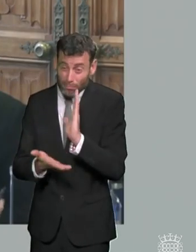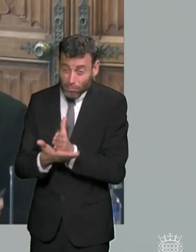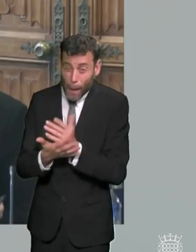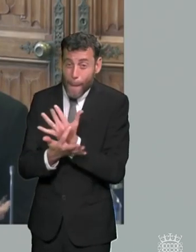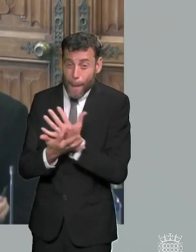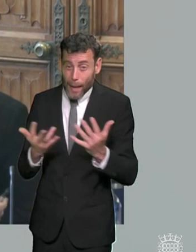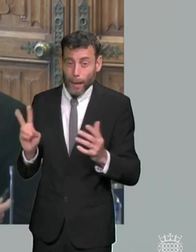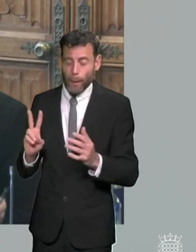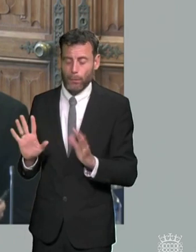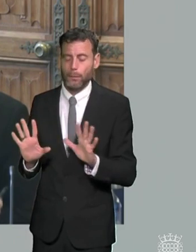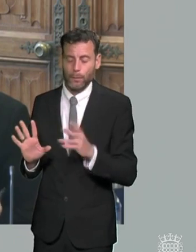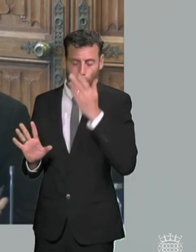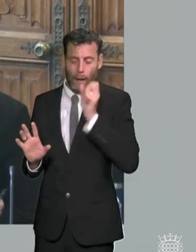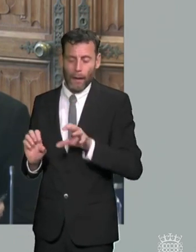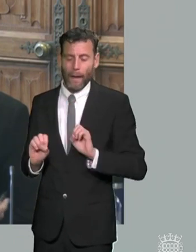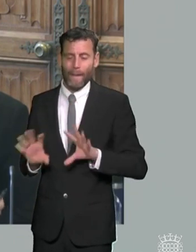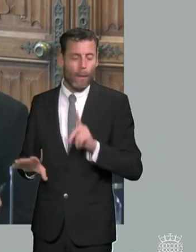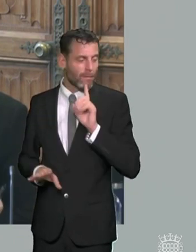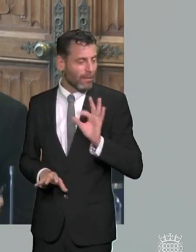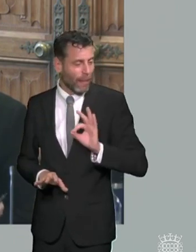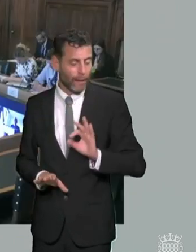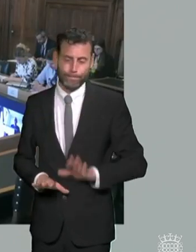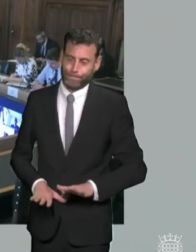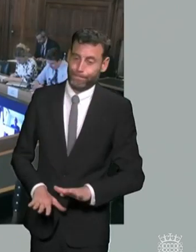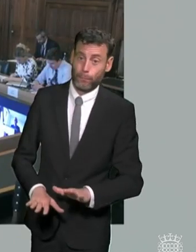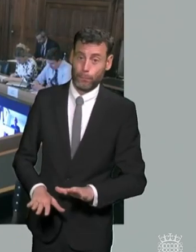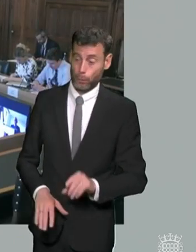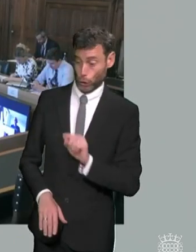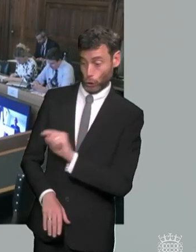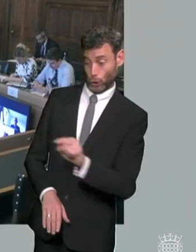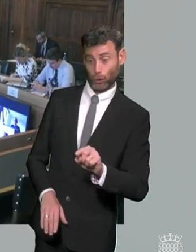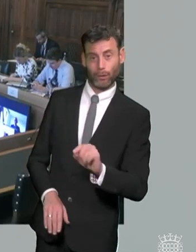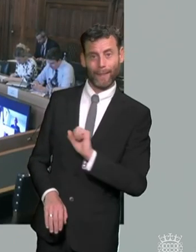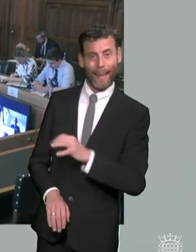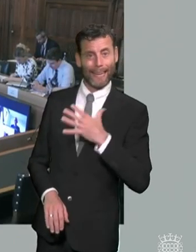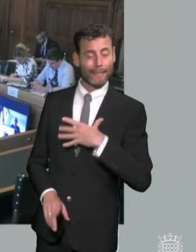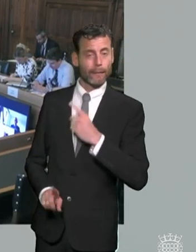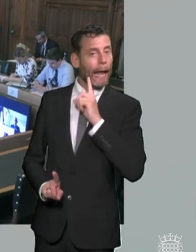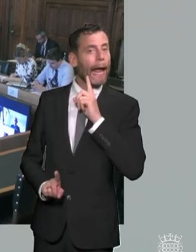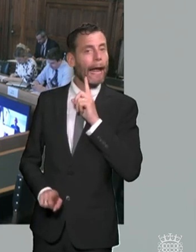getting the services that they really need which is why i think the neutral advocate idea is is an